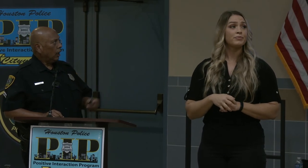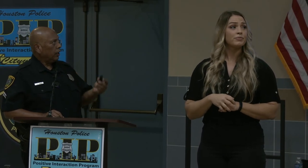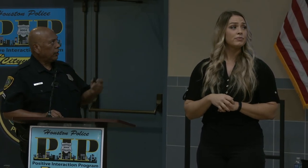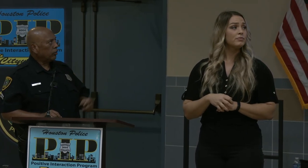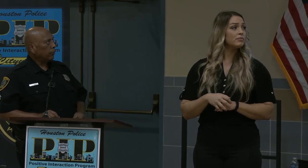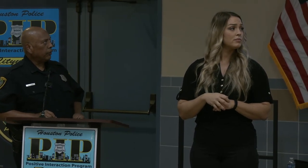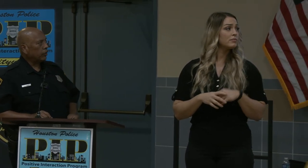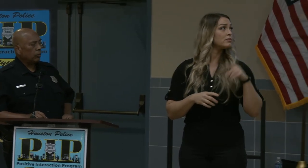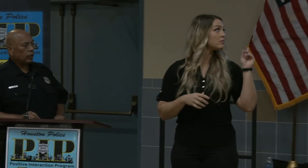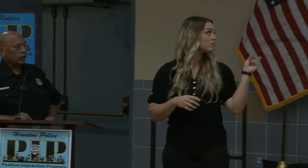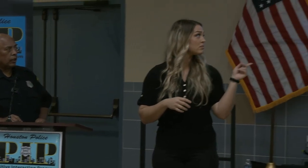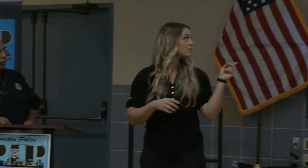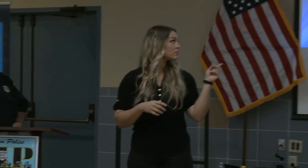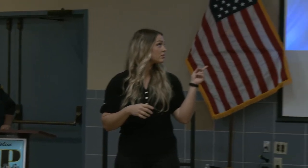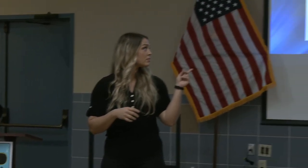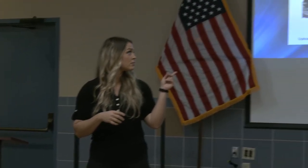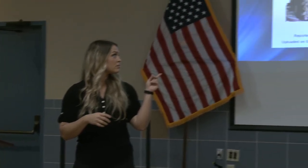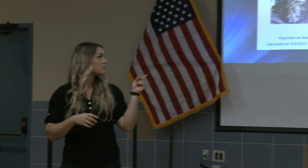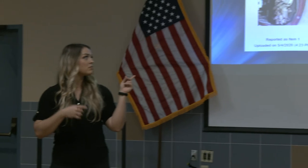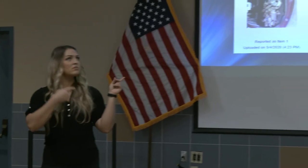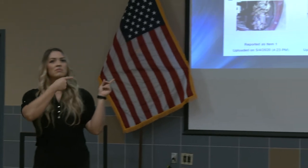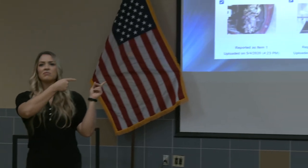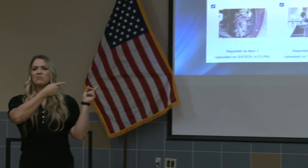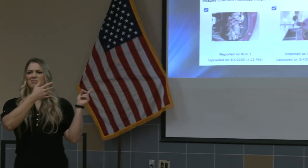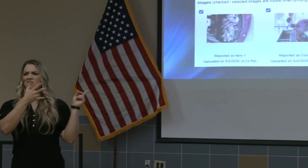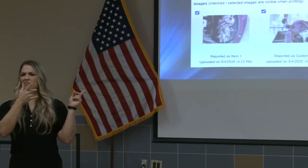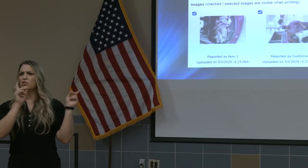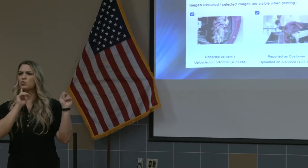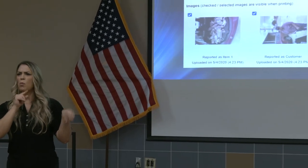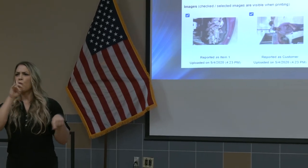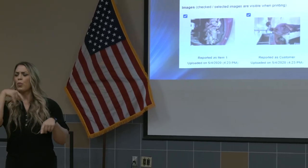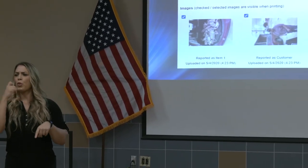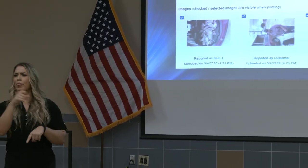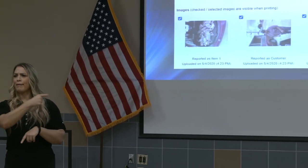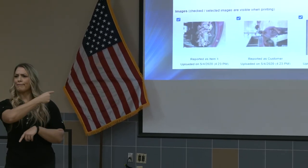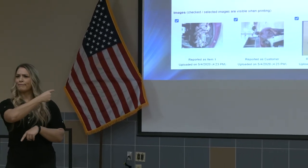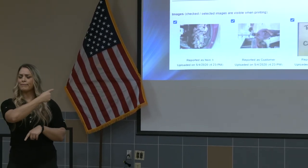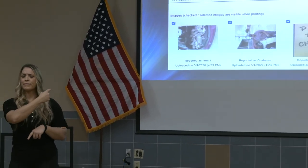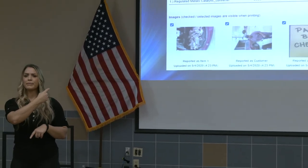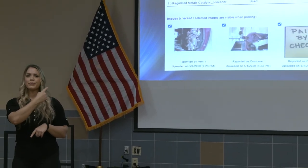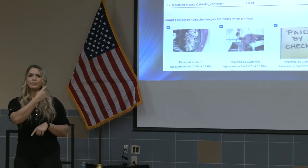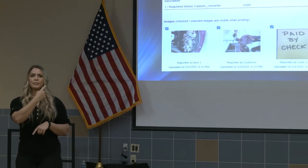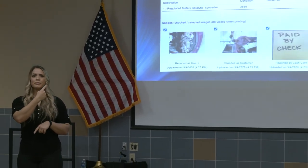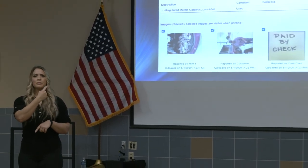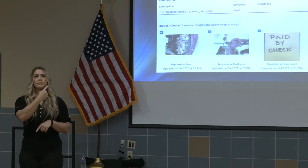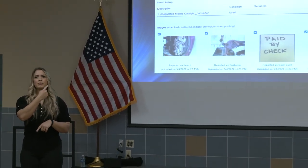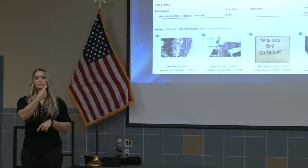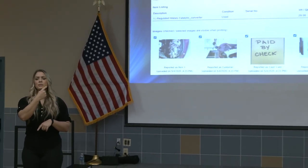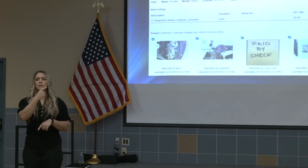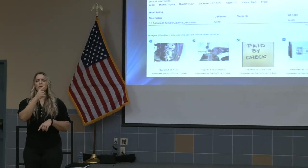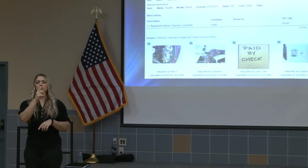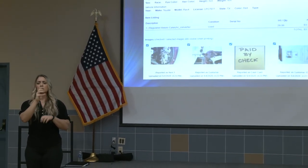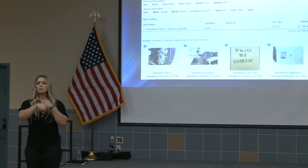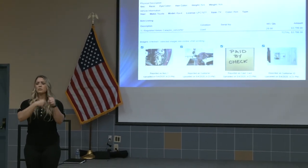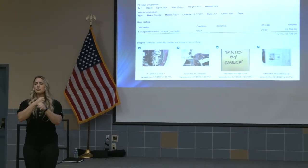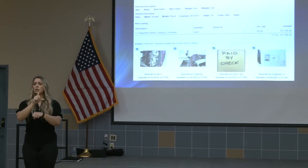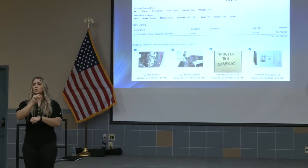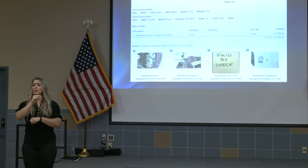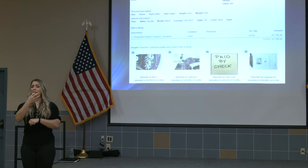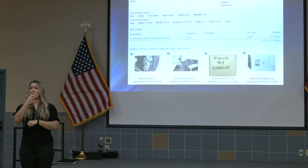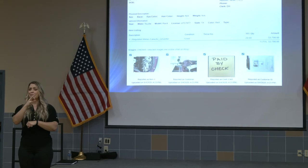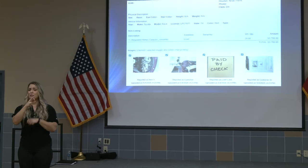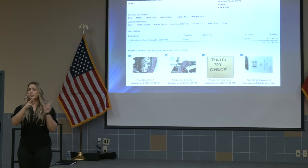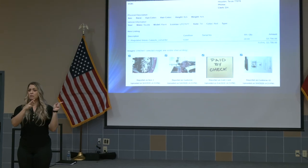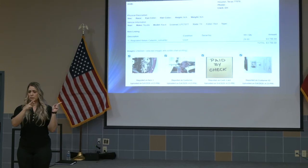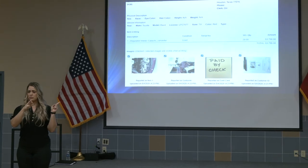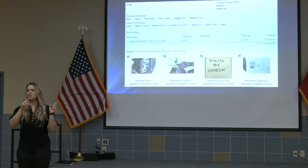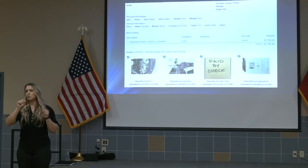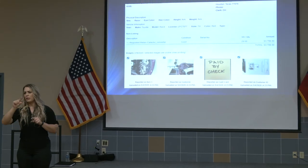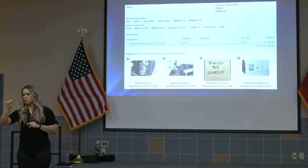and this is basically what was reported 2000 uh 2019 and uh first part of 2020. if you see